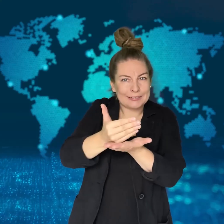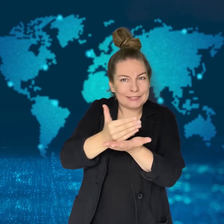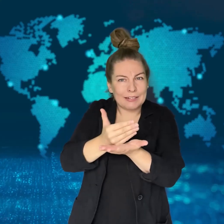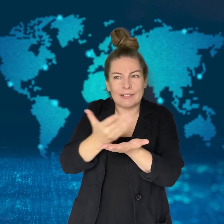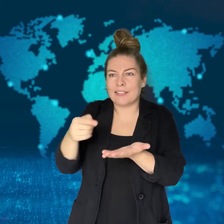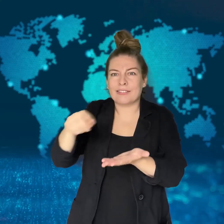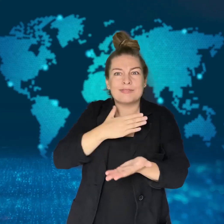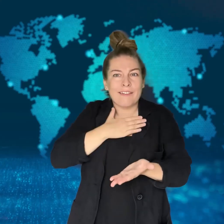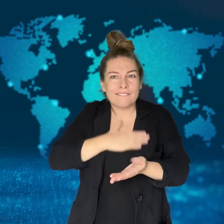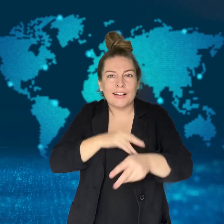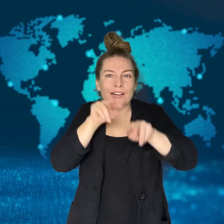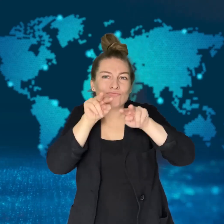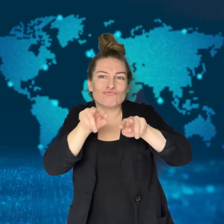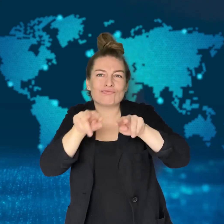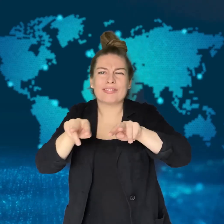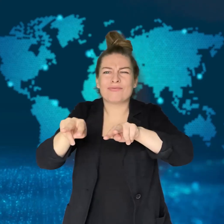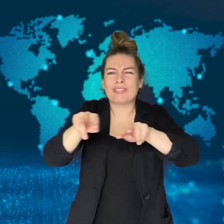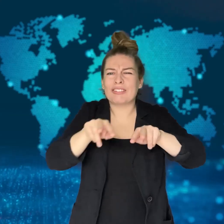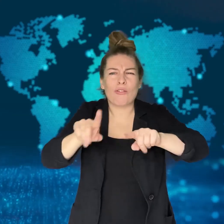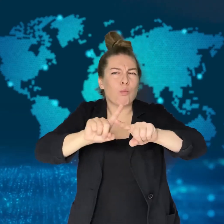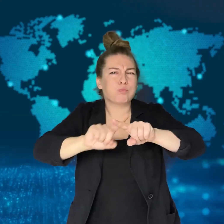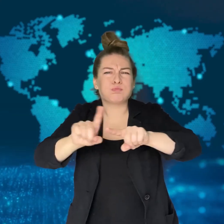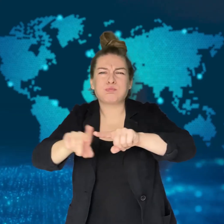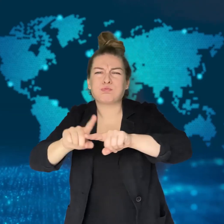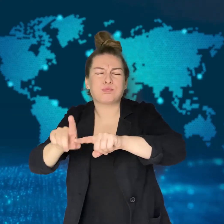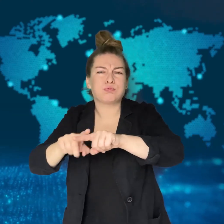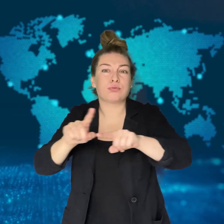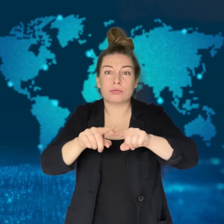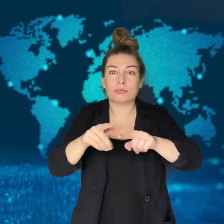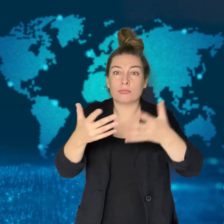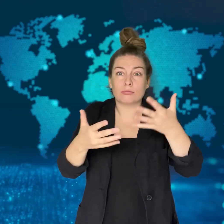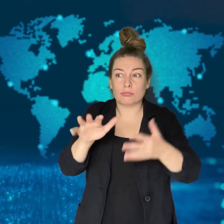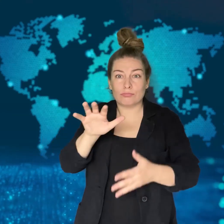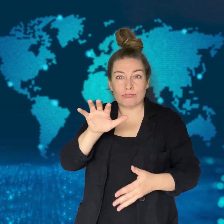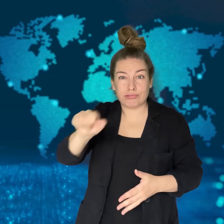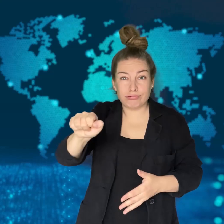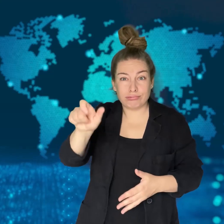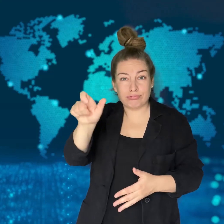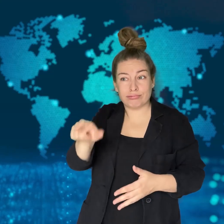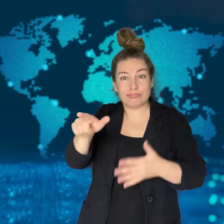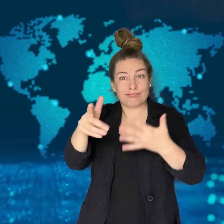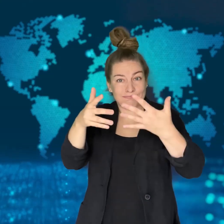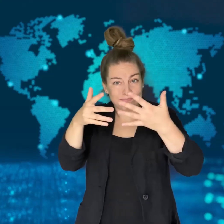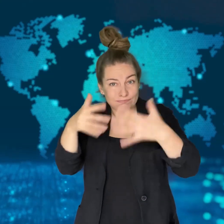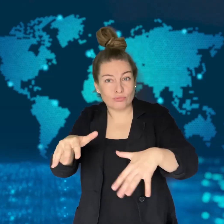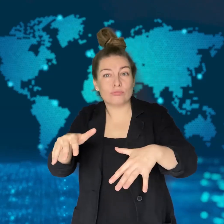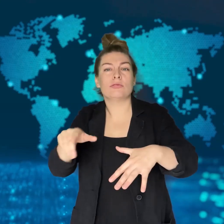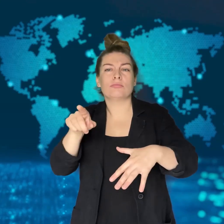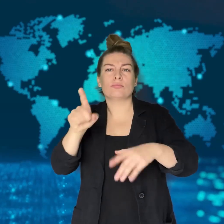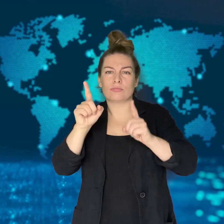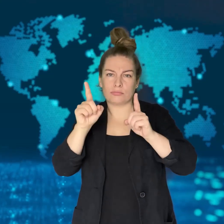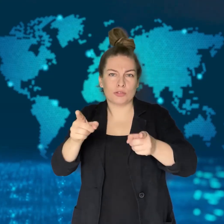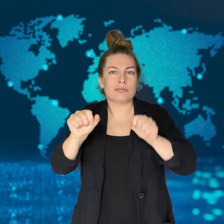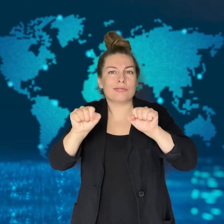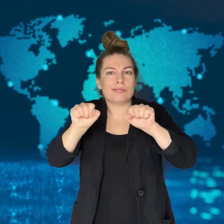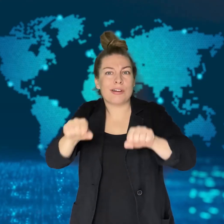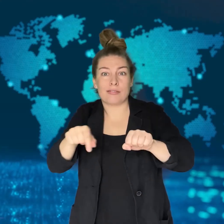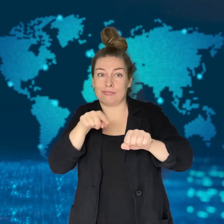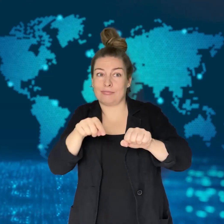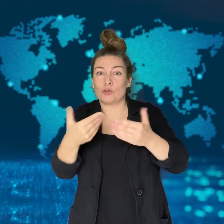There are also laws against possessing sexually explicit deep fake images with